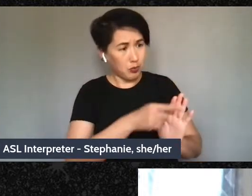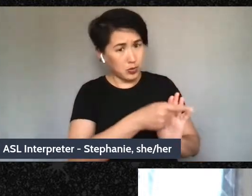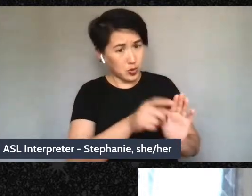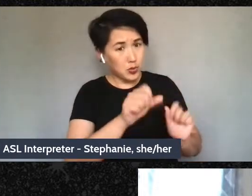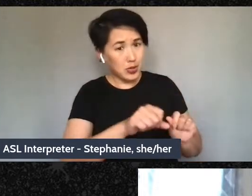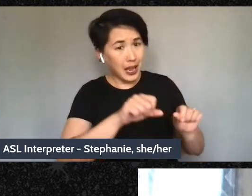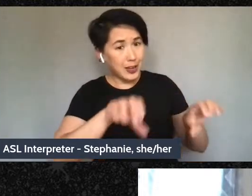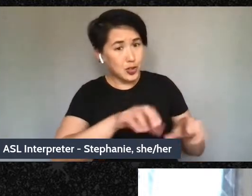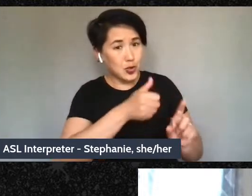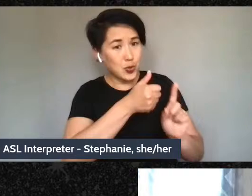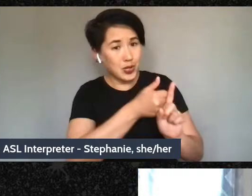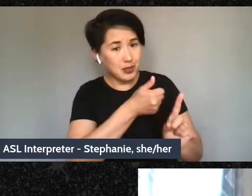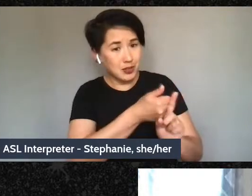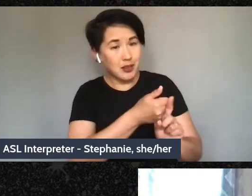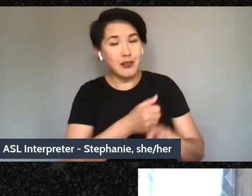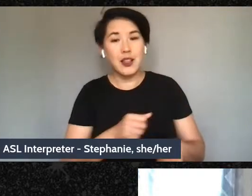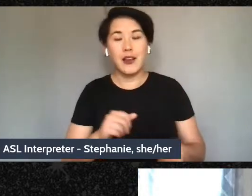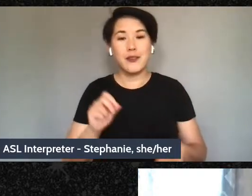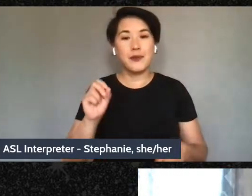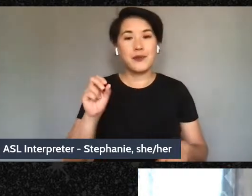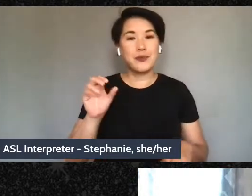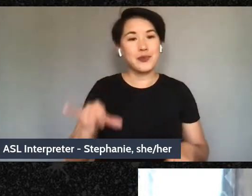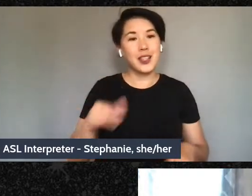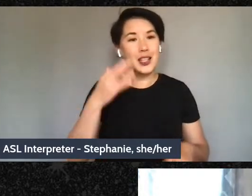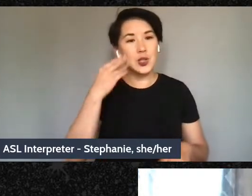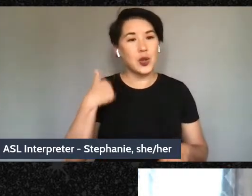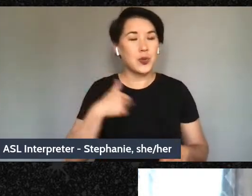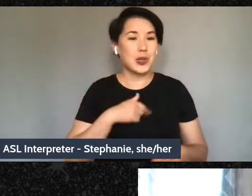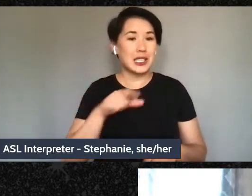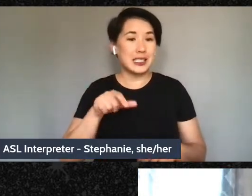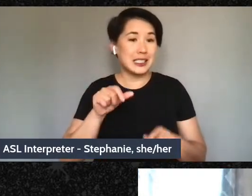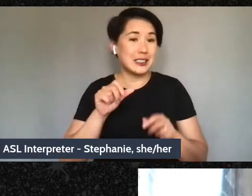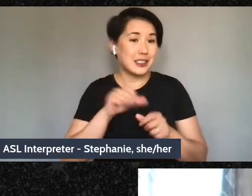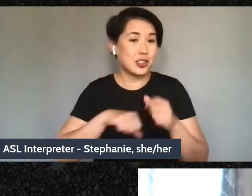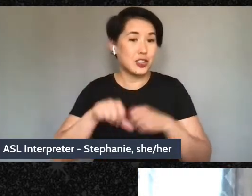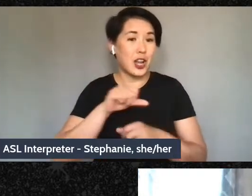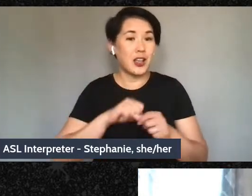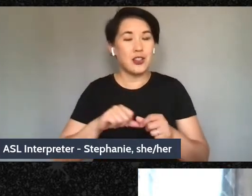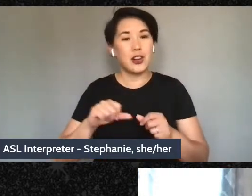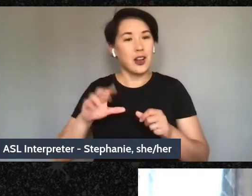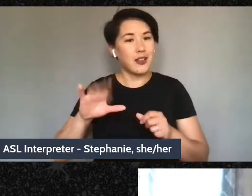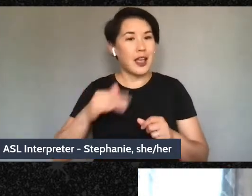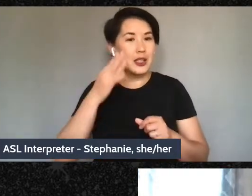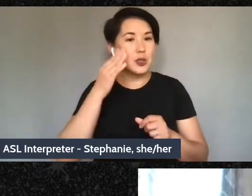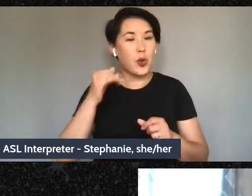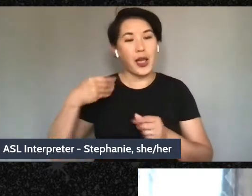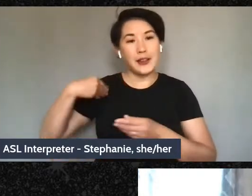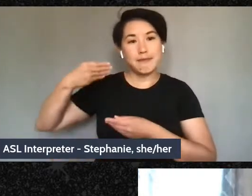you that's why uh we need each other in in in in intergenerational spaces we show each other how to